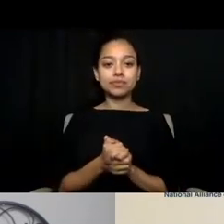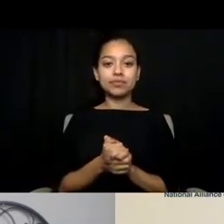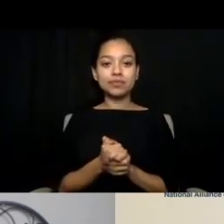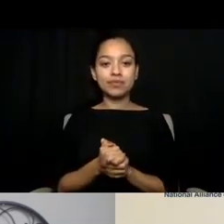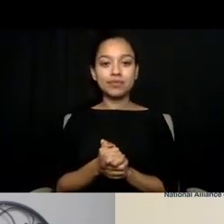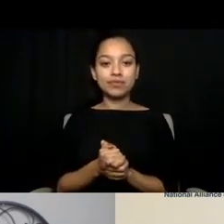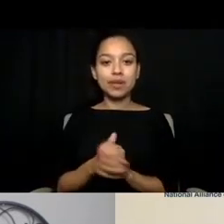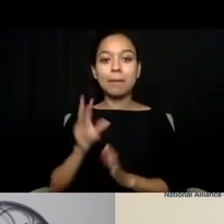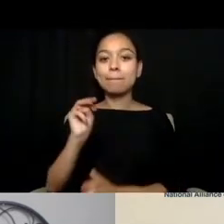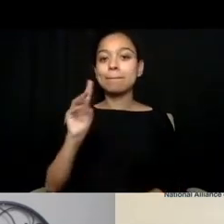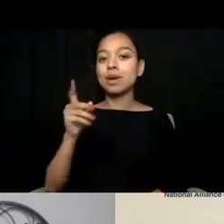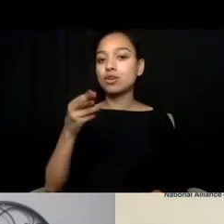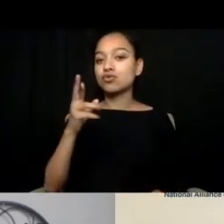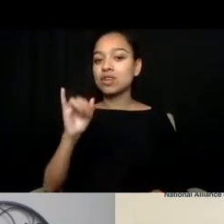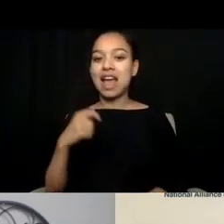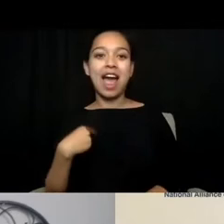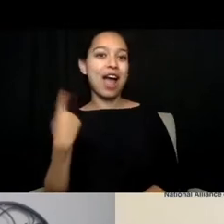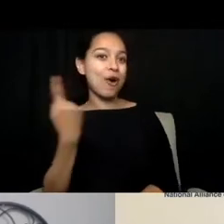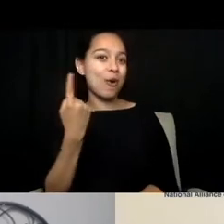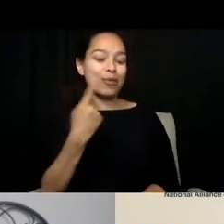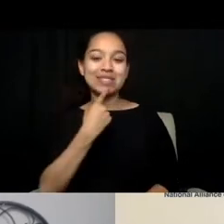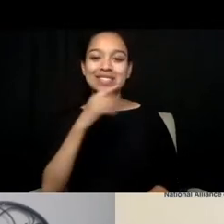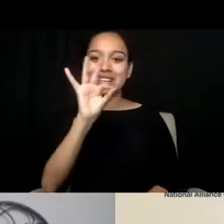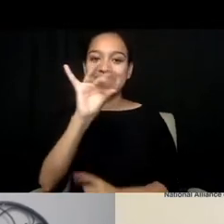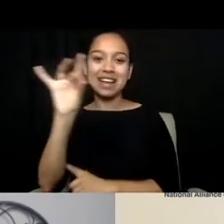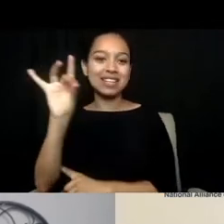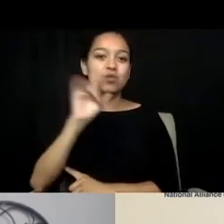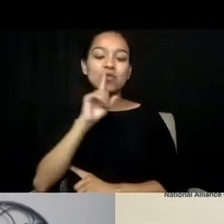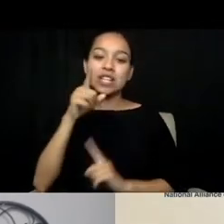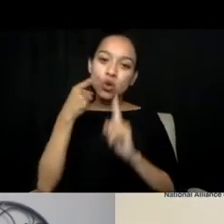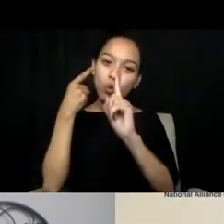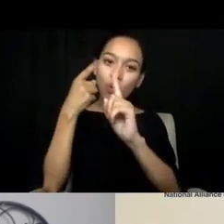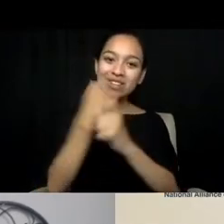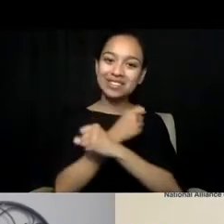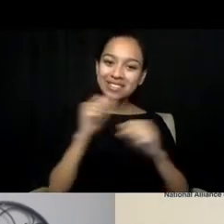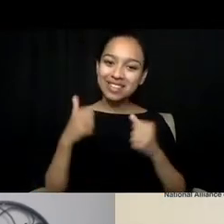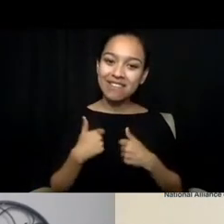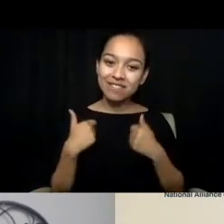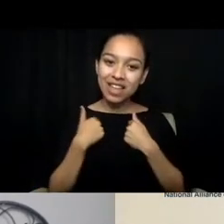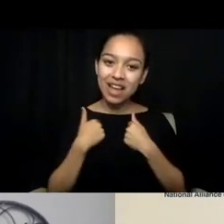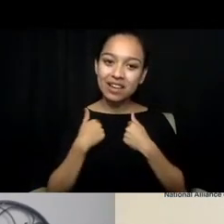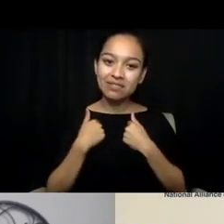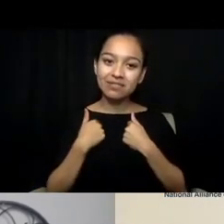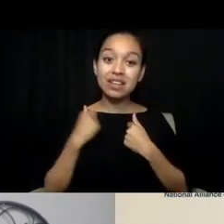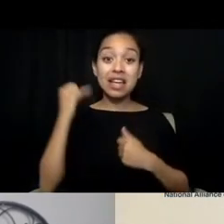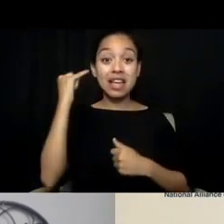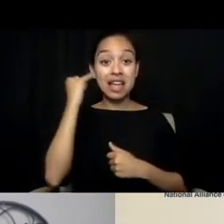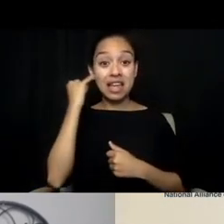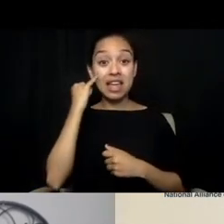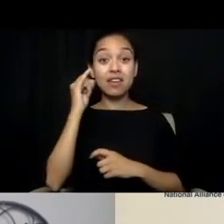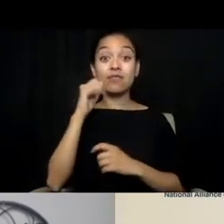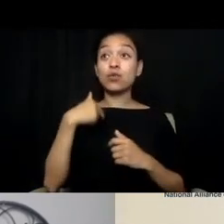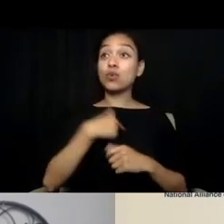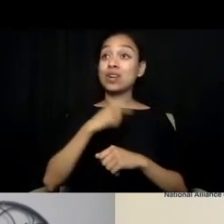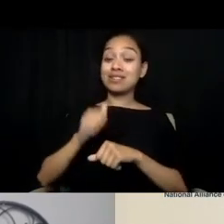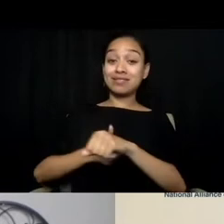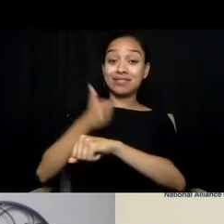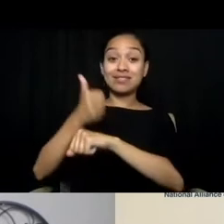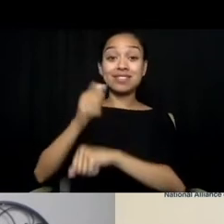I've done so many interviews lately, and it's like, if we execute 988 like we've executed 911, people will continue to die,